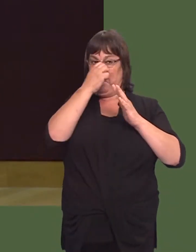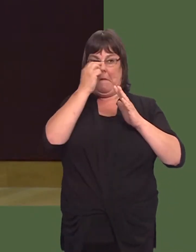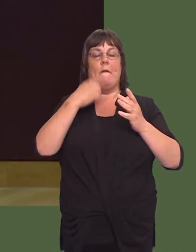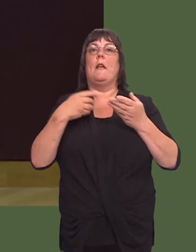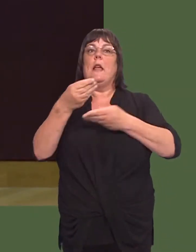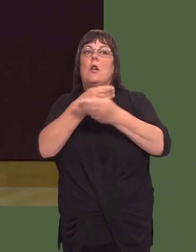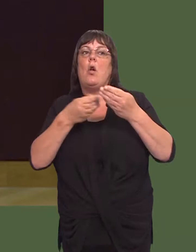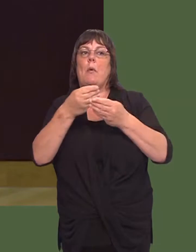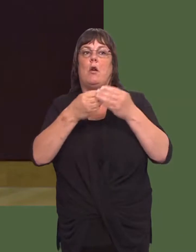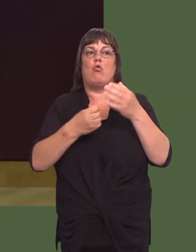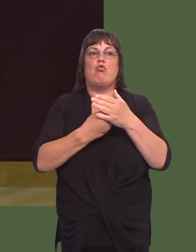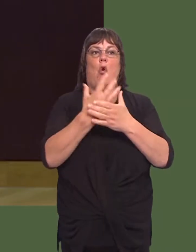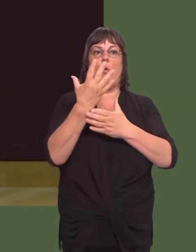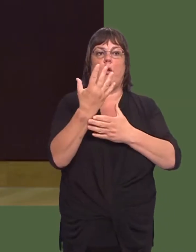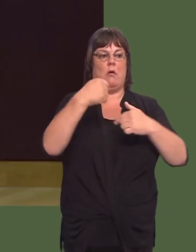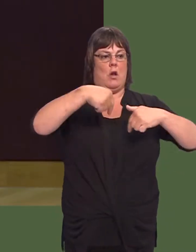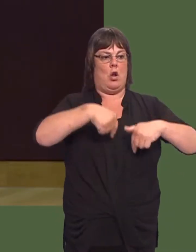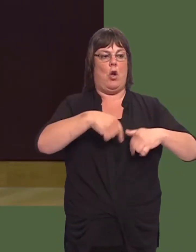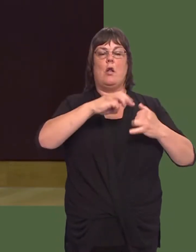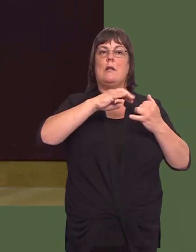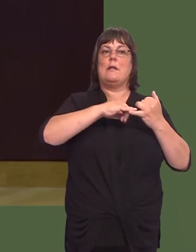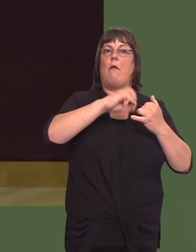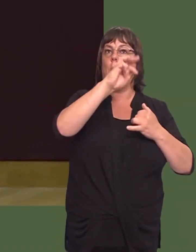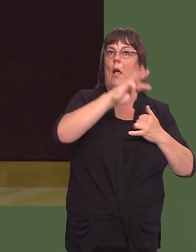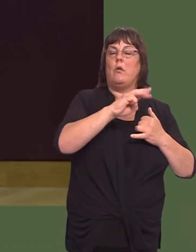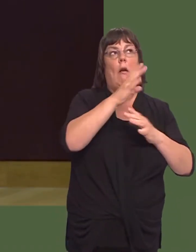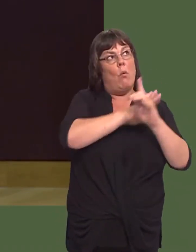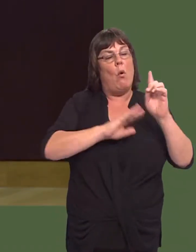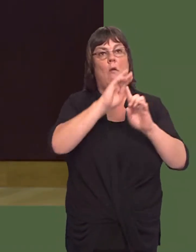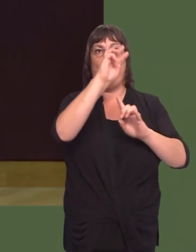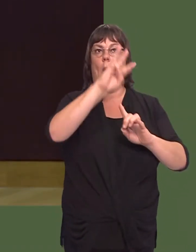prosperity not just of south-east Wales but the whole of south Wales that this project does get the go-ahead.